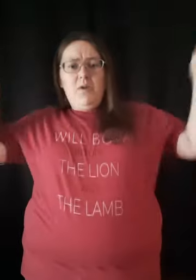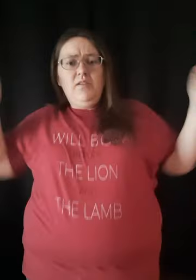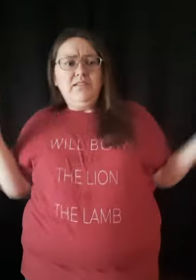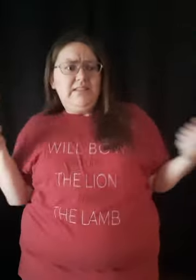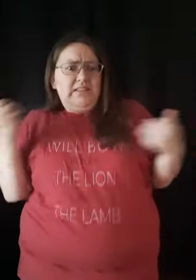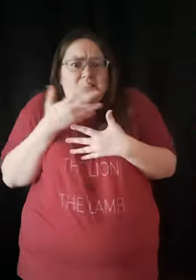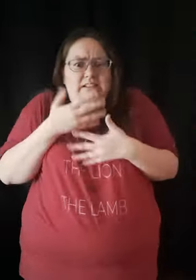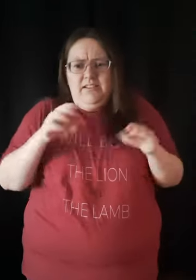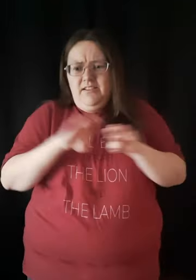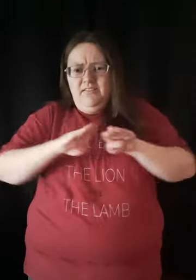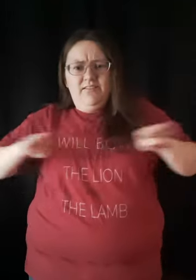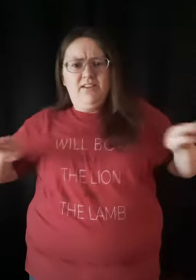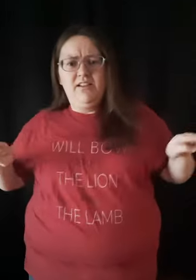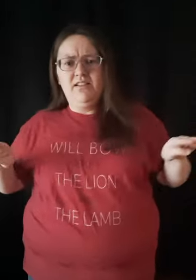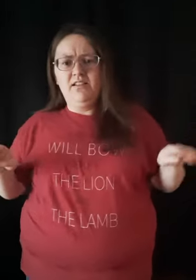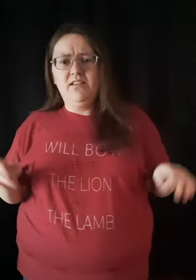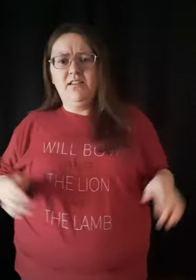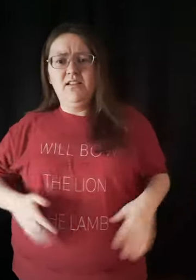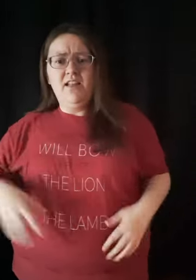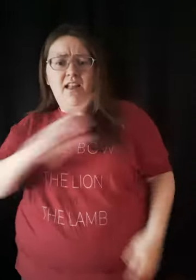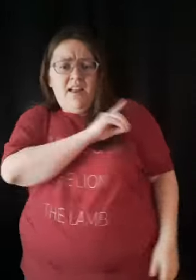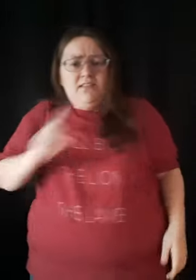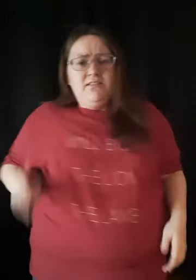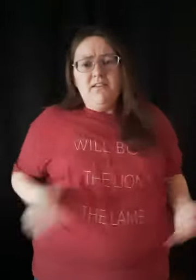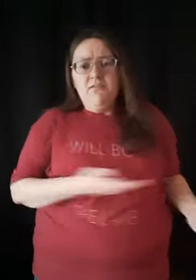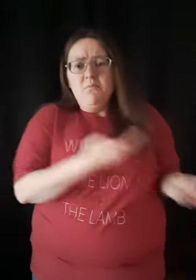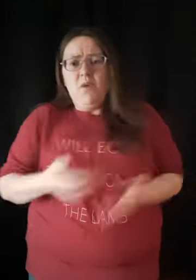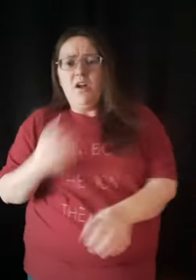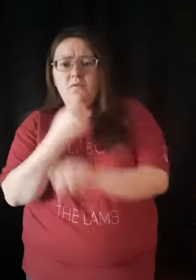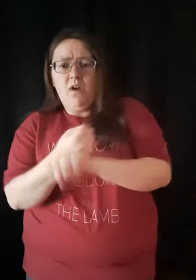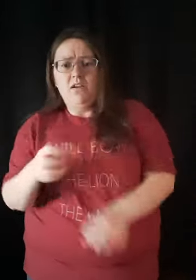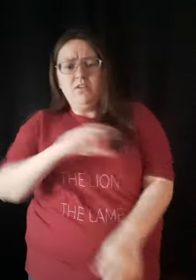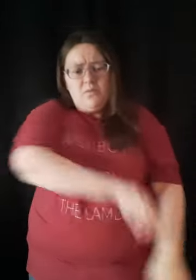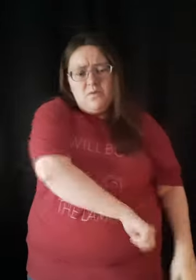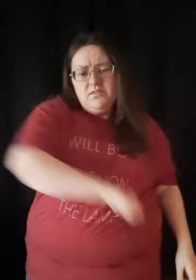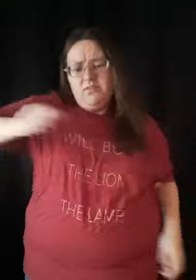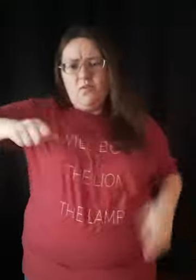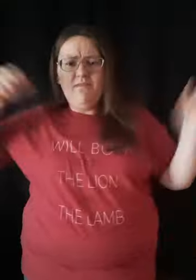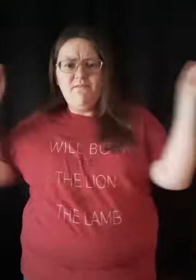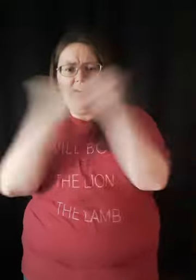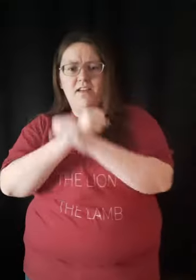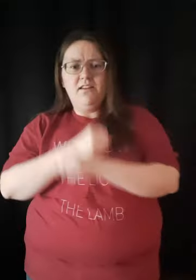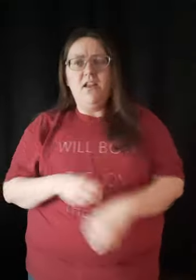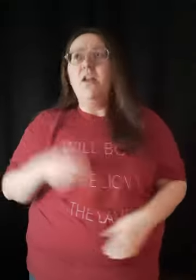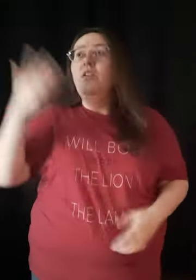Moses had stage fright Stage fright, stage fright When David brought a rock to a sword fight